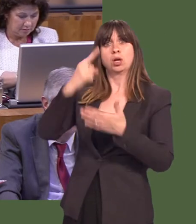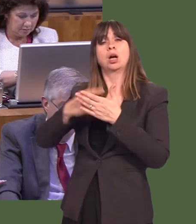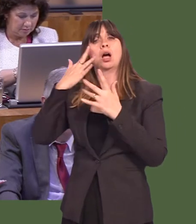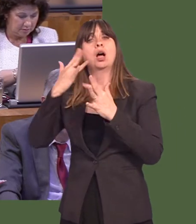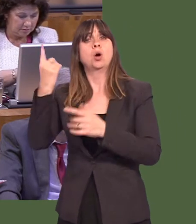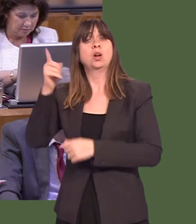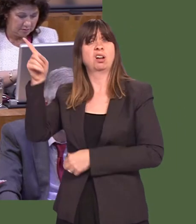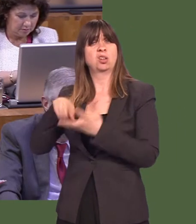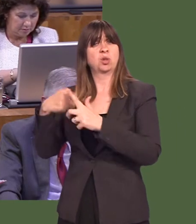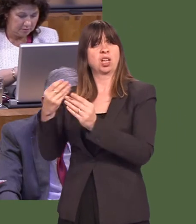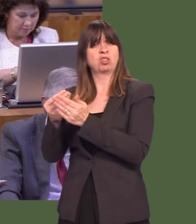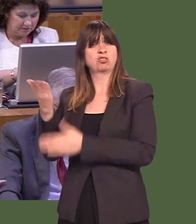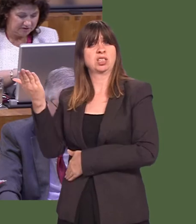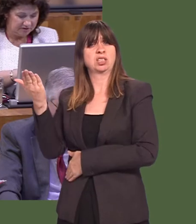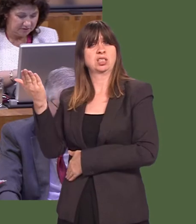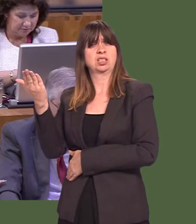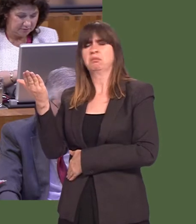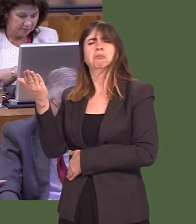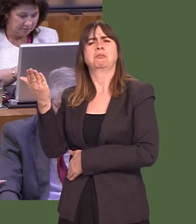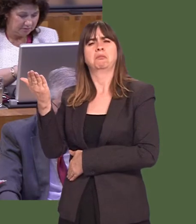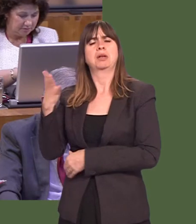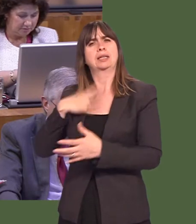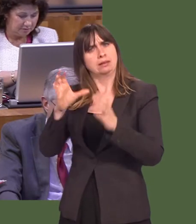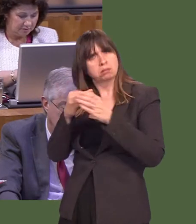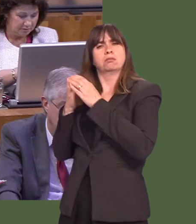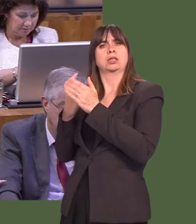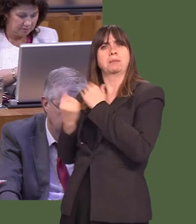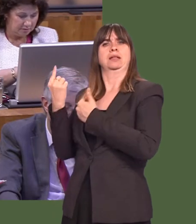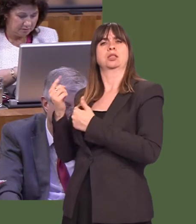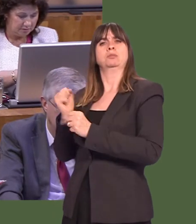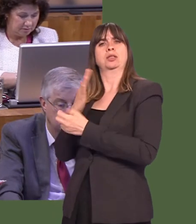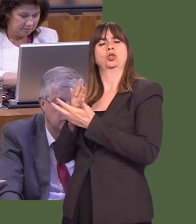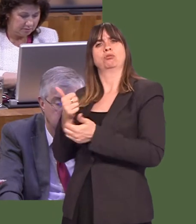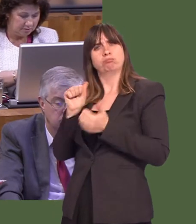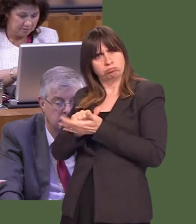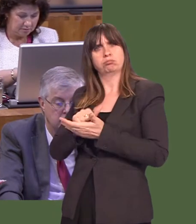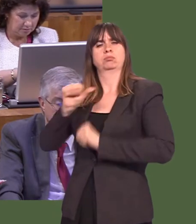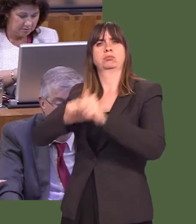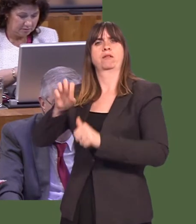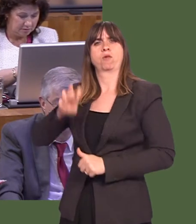This can be done perfectly sensibly and perfectly properly in order to safeguard the interests of Wales. Steffan Lewis: 7.